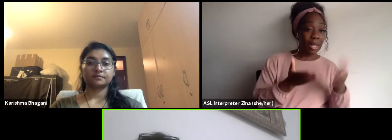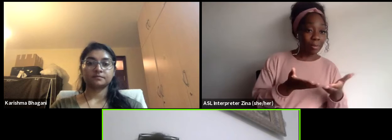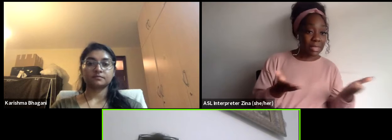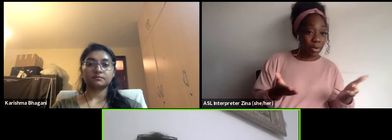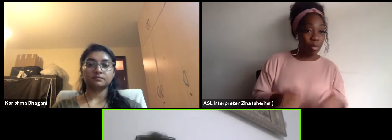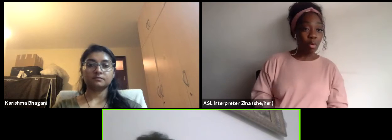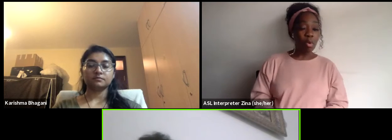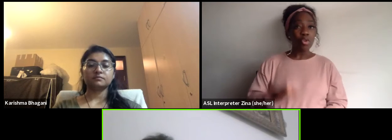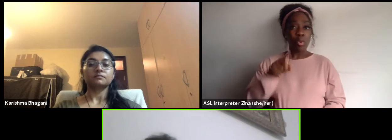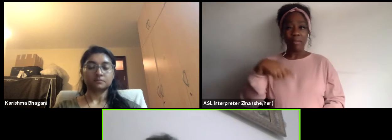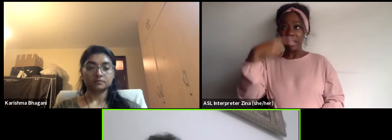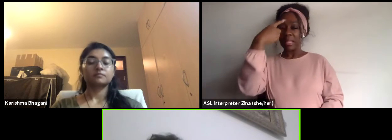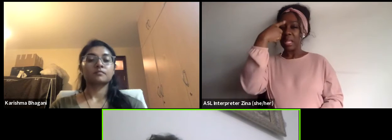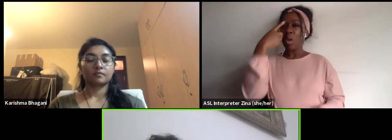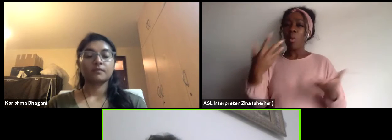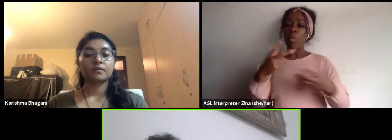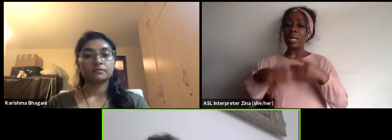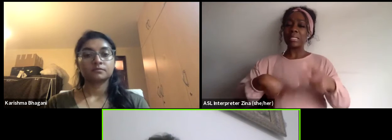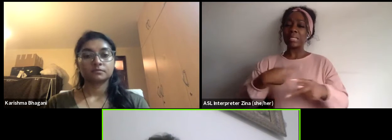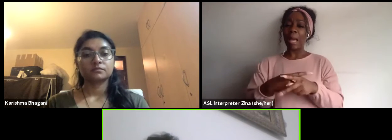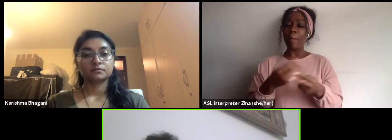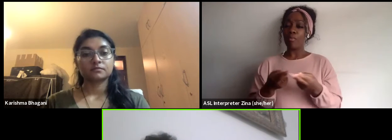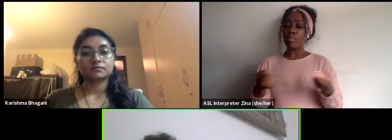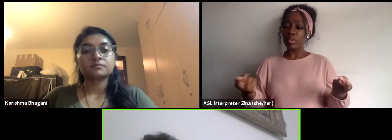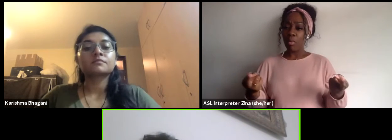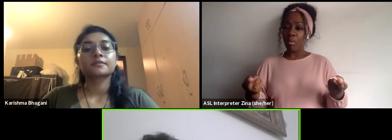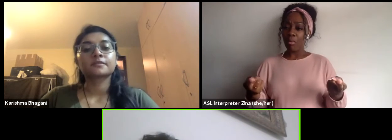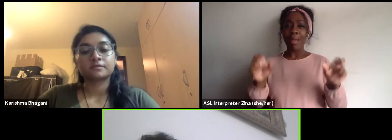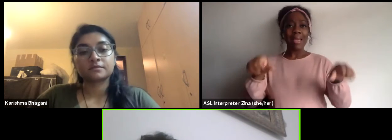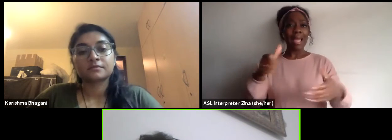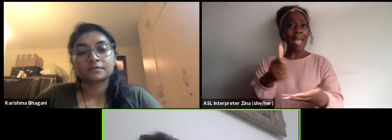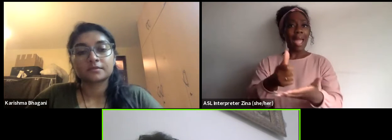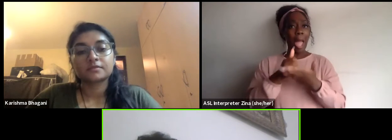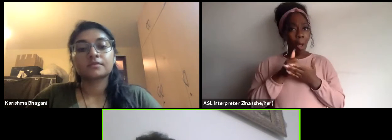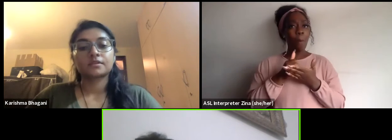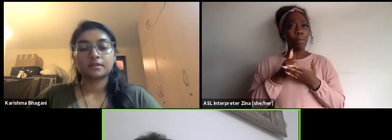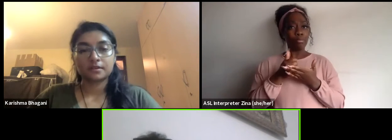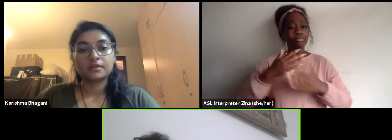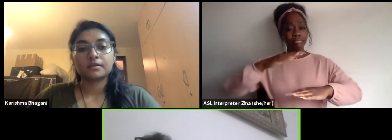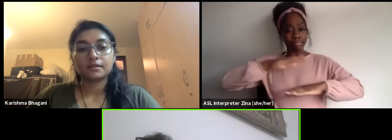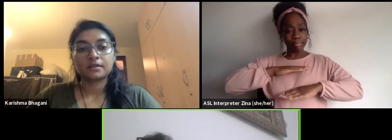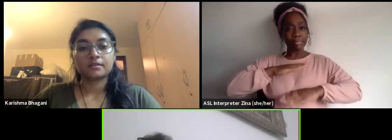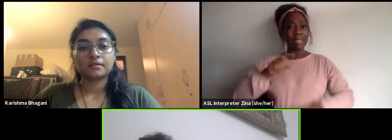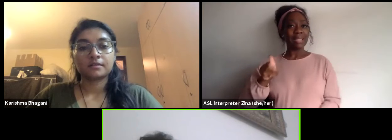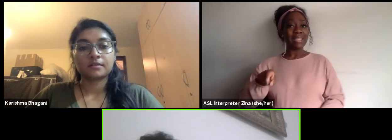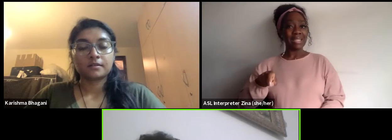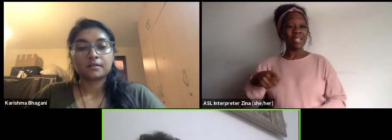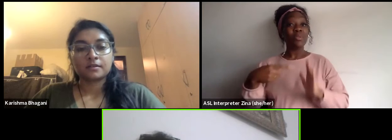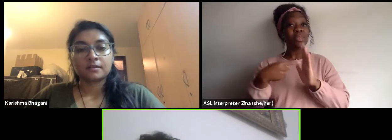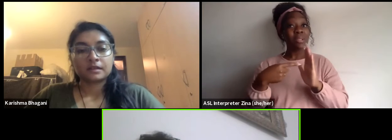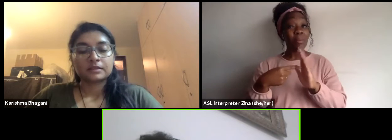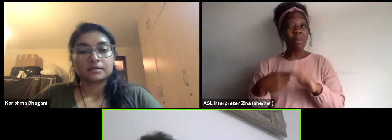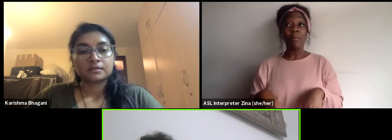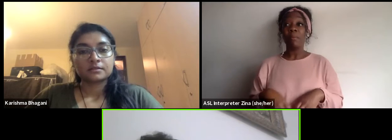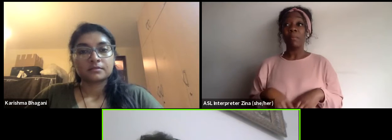there that could help me satisfied those needs? For example, there are supports in form of technical